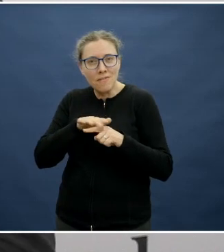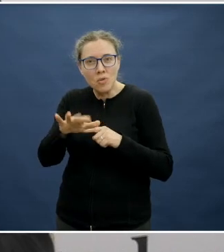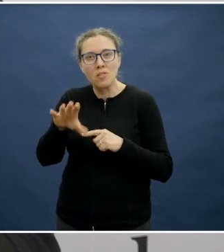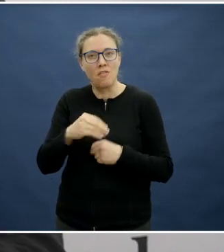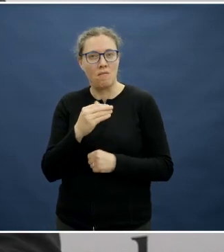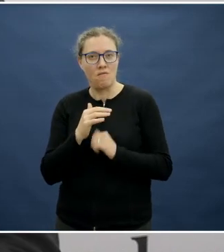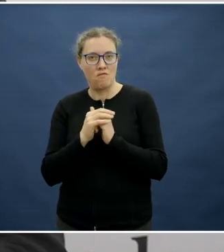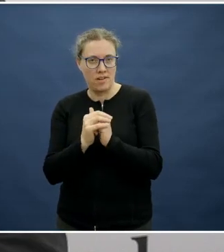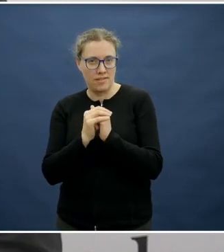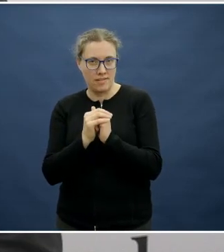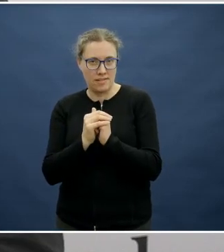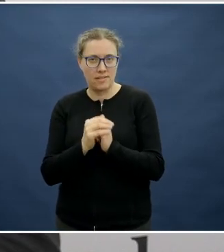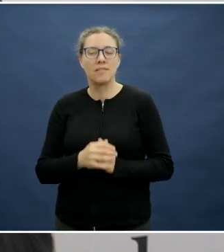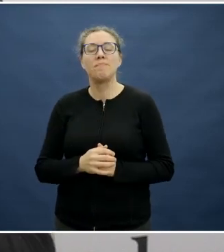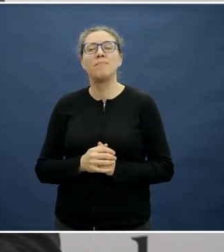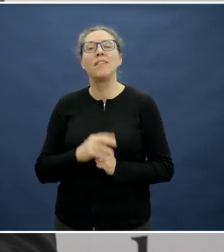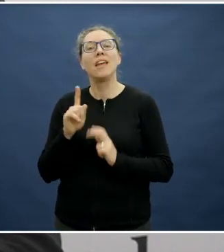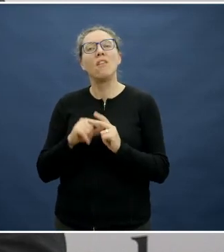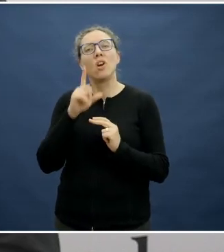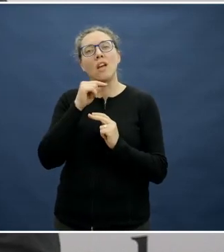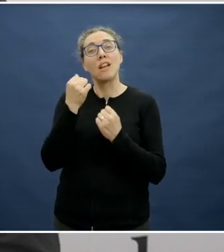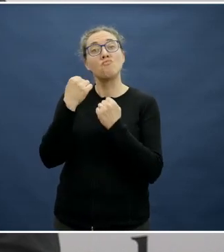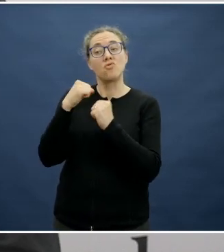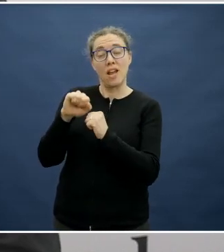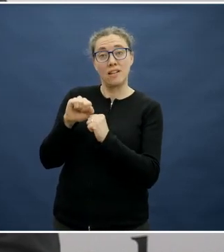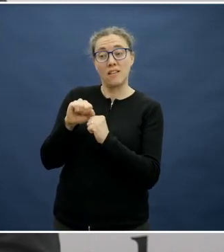protected meal times, and if we can protect that meal time, the flow on effect will be